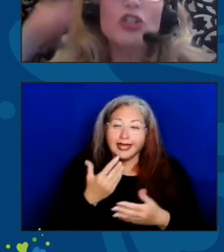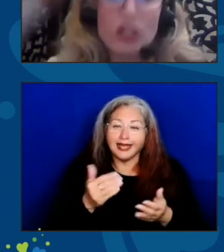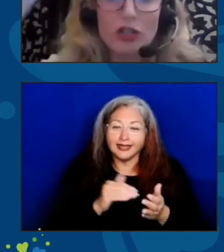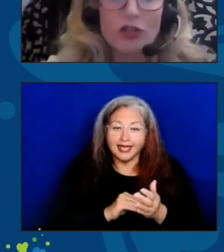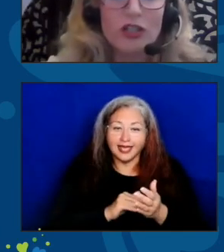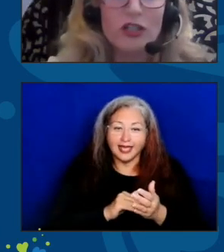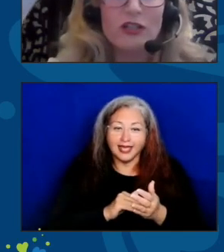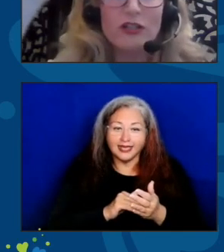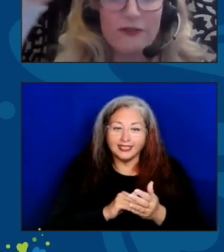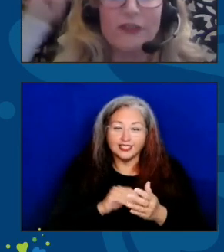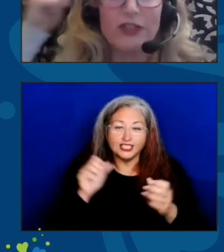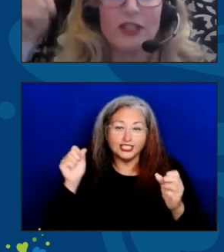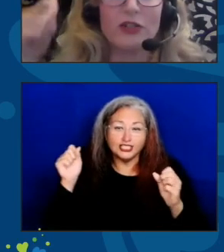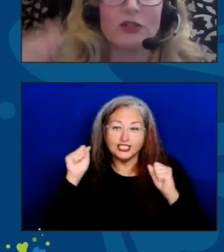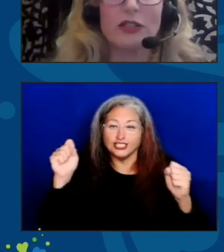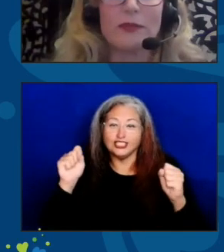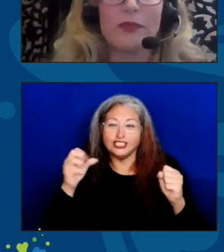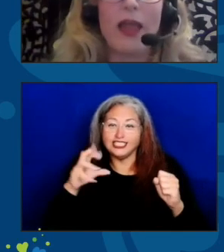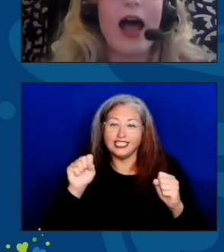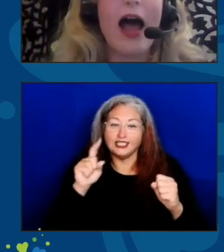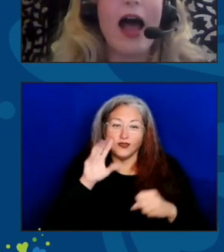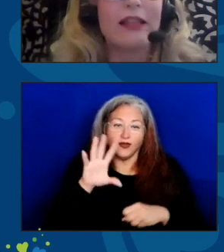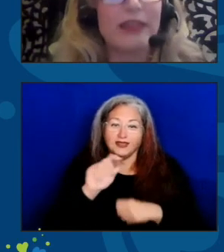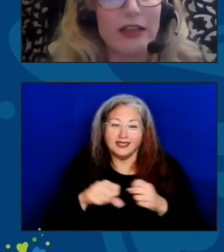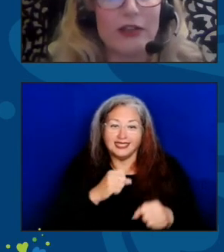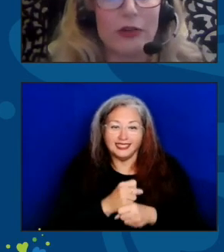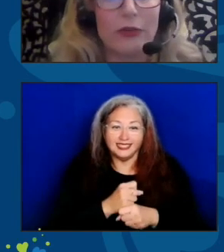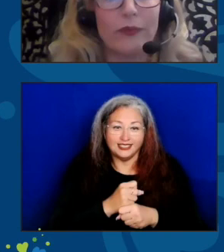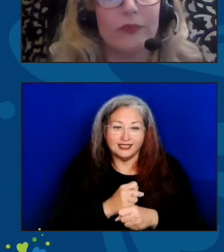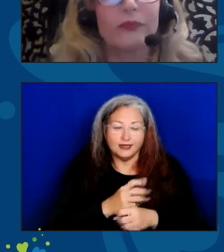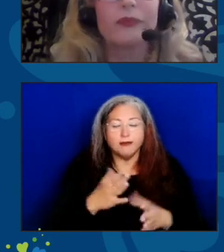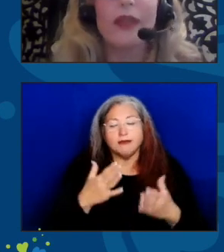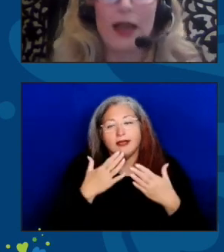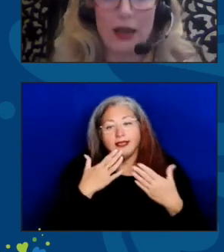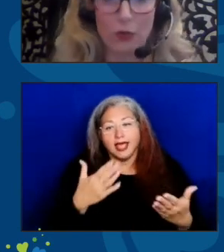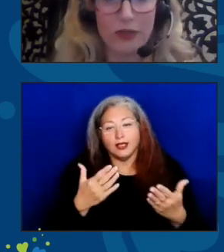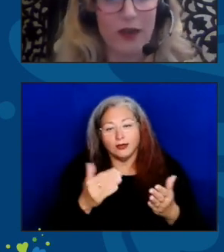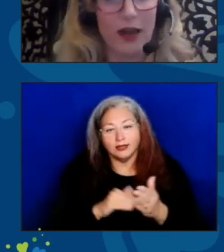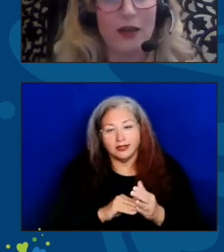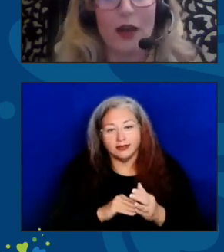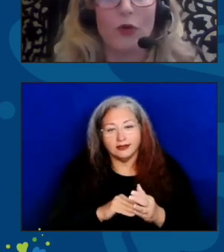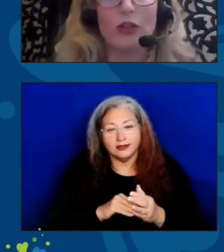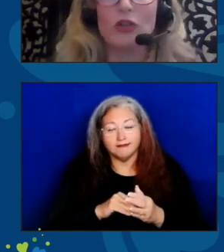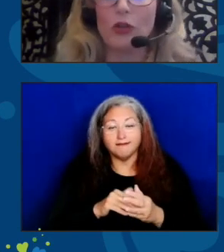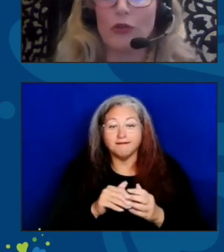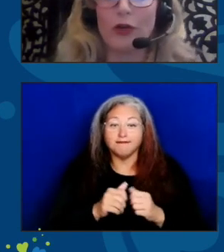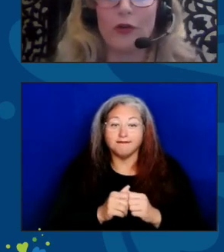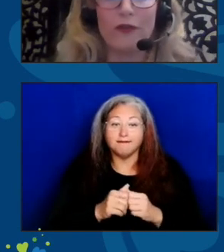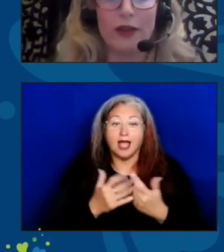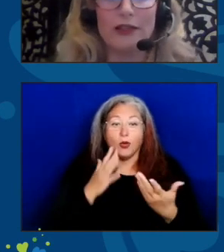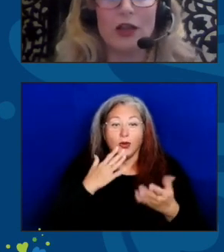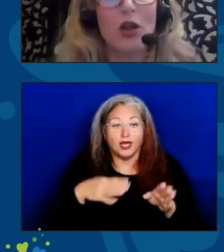cheers to 50 years and thank you. And with that, I'm going to close out our event